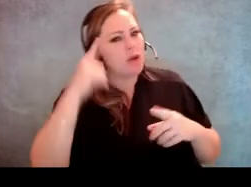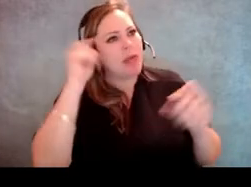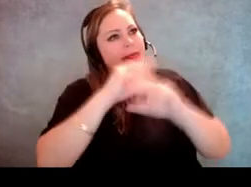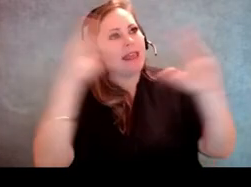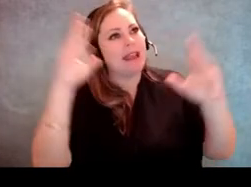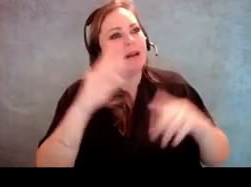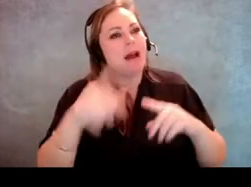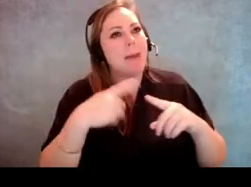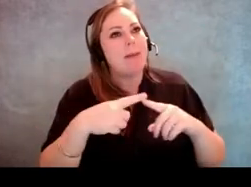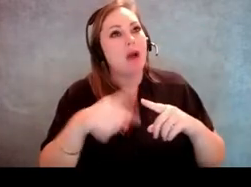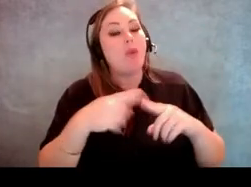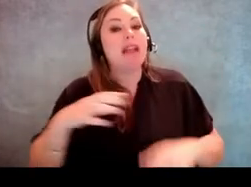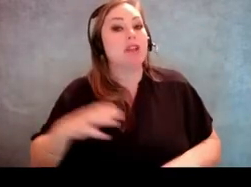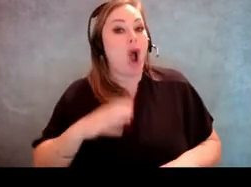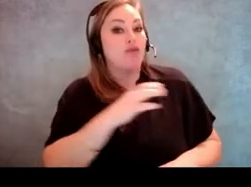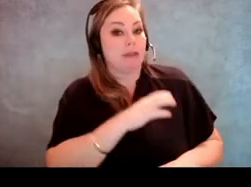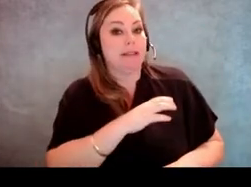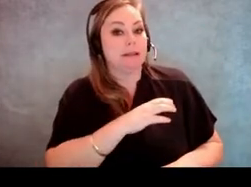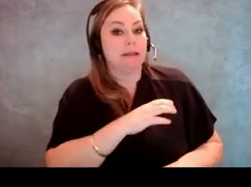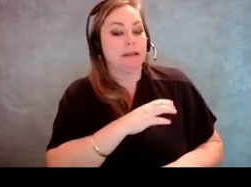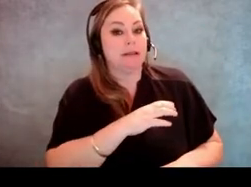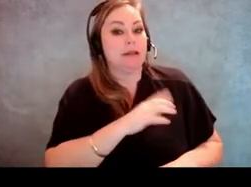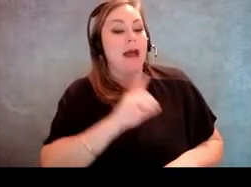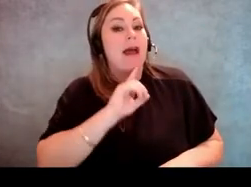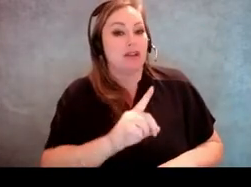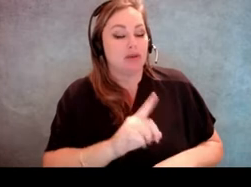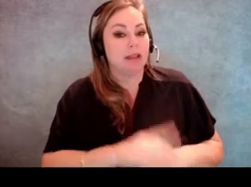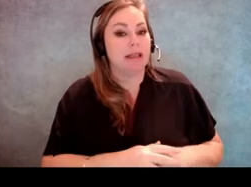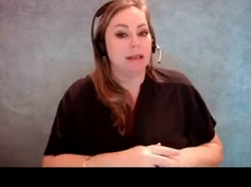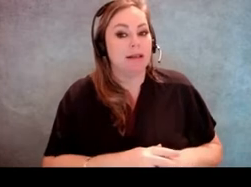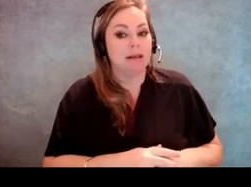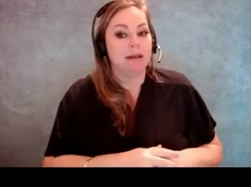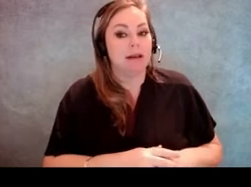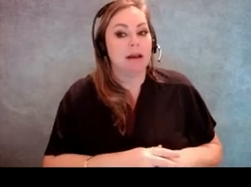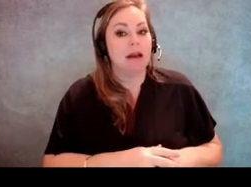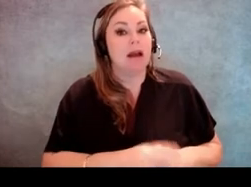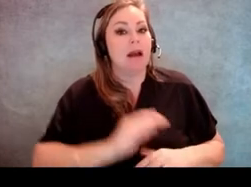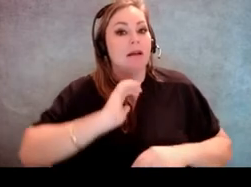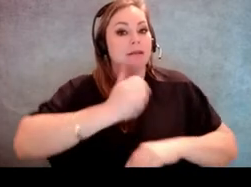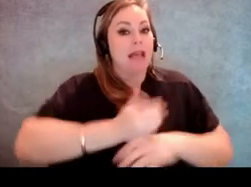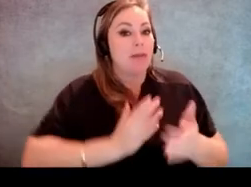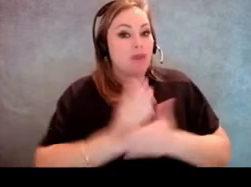that when Congress was actually enacting rights for people with disabilities,